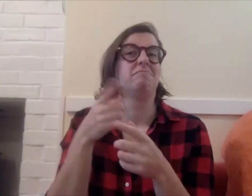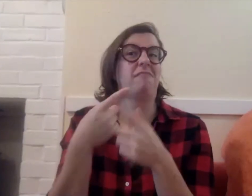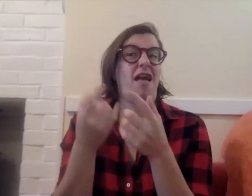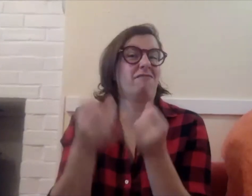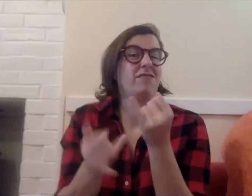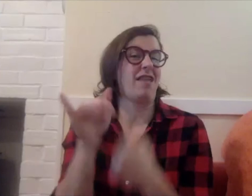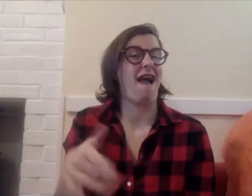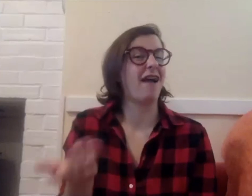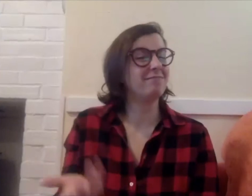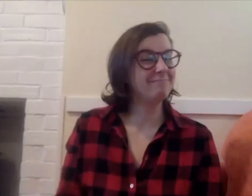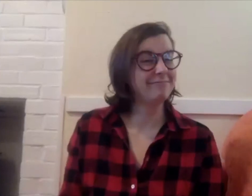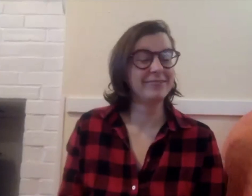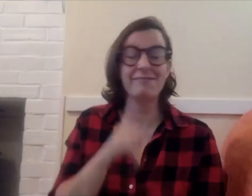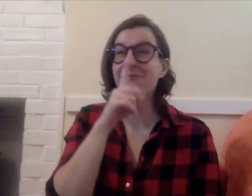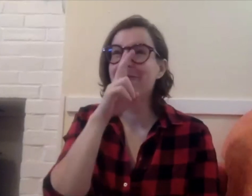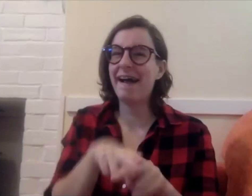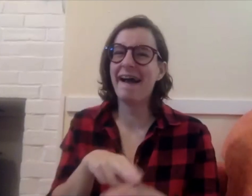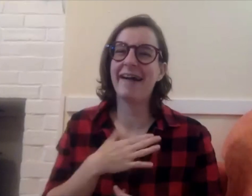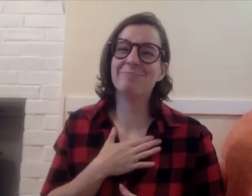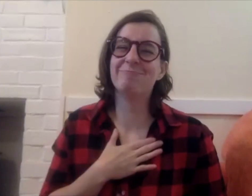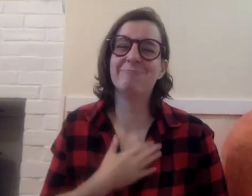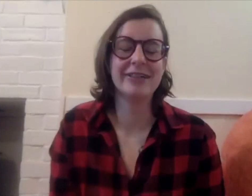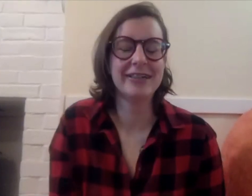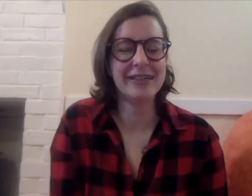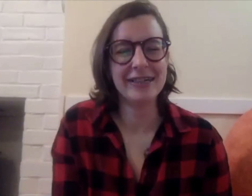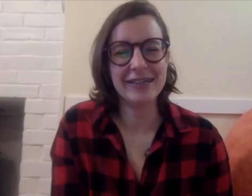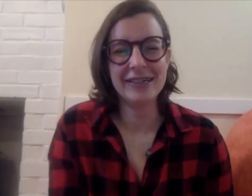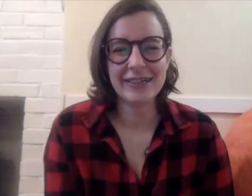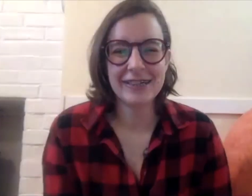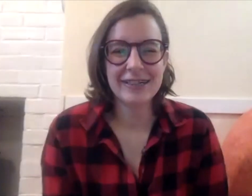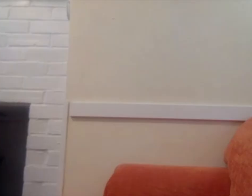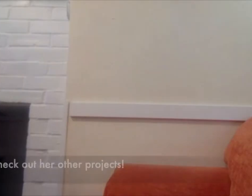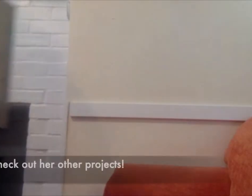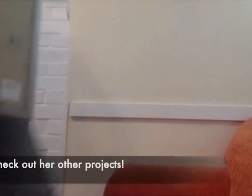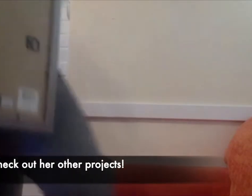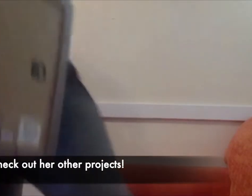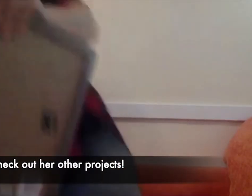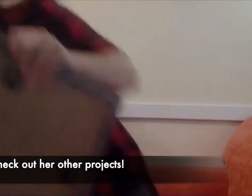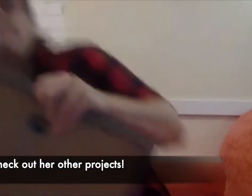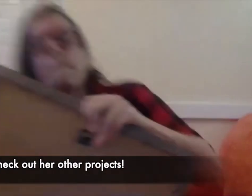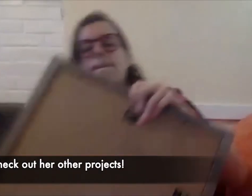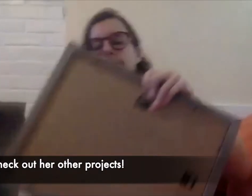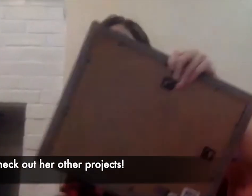realistic and that's how it ended up, it was a really fun process.